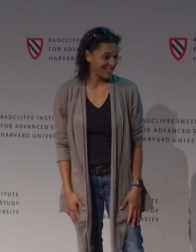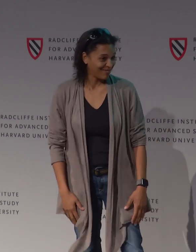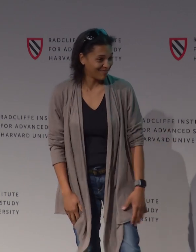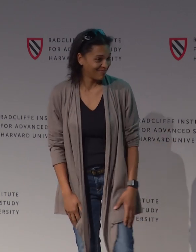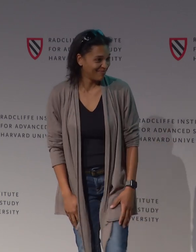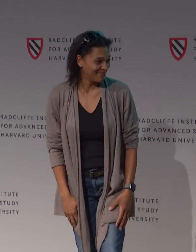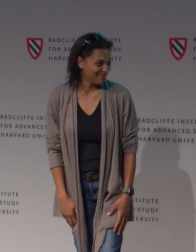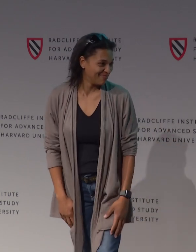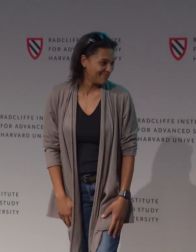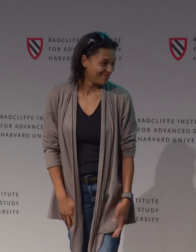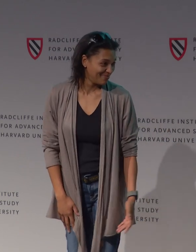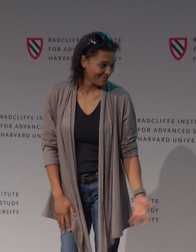So just a thought about that?